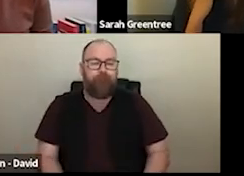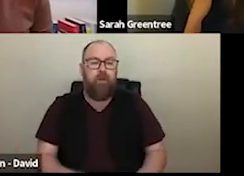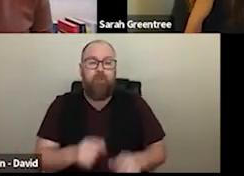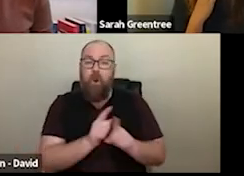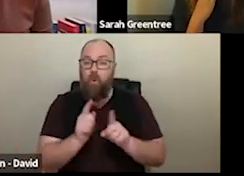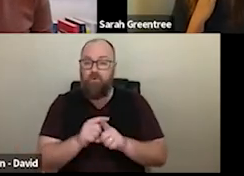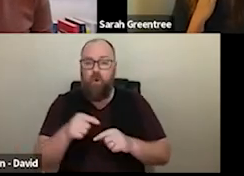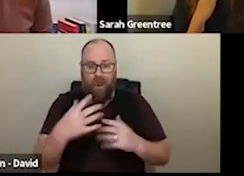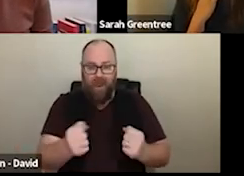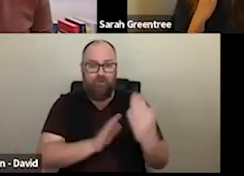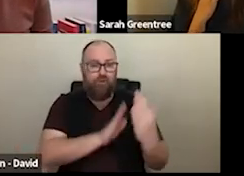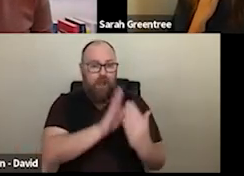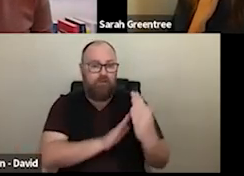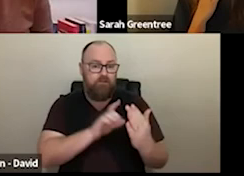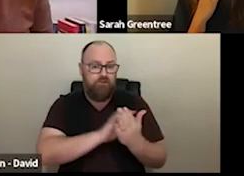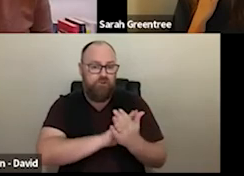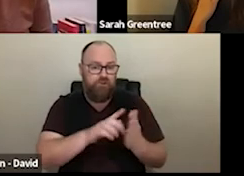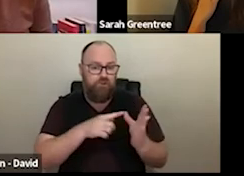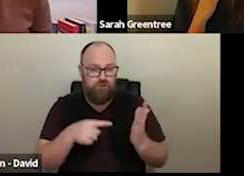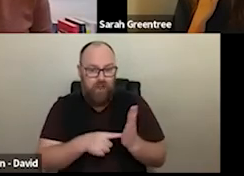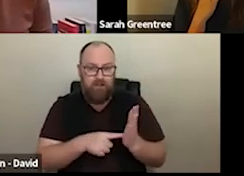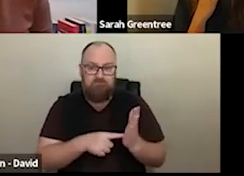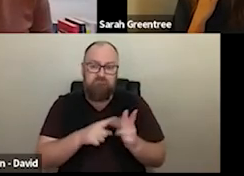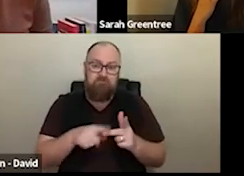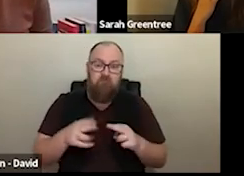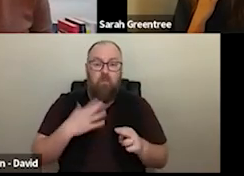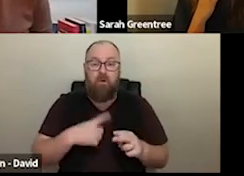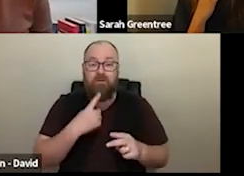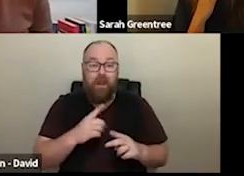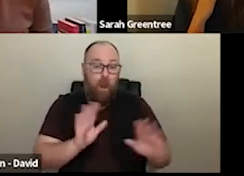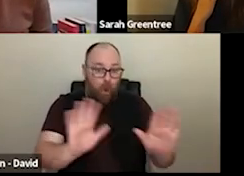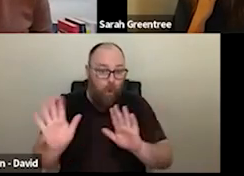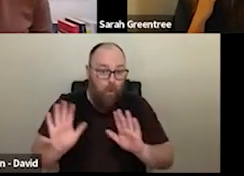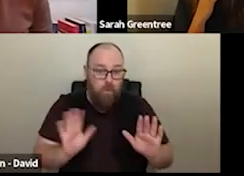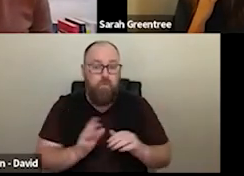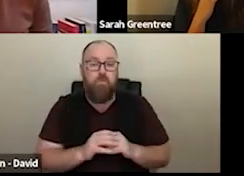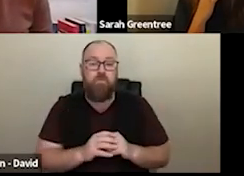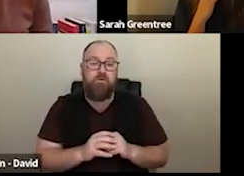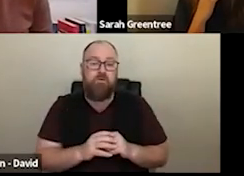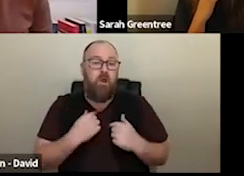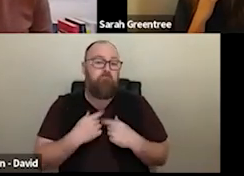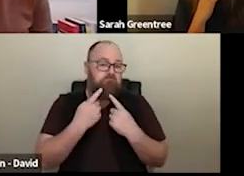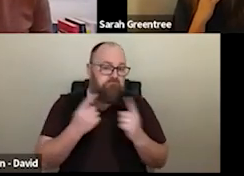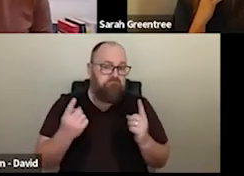them into the Q&A , there is also a chat facility, and it would There's also a chat facility, so it'd be great, too, if you want to just say Hi! be great to say hi, and a shout out from whatever First Nations land you're on around the